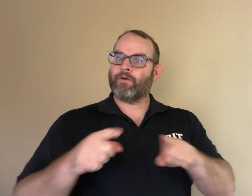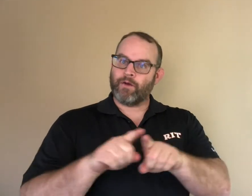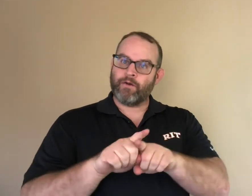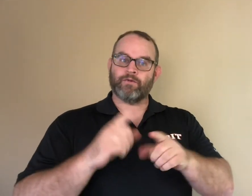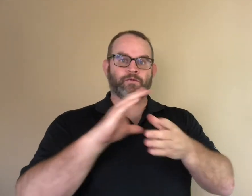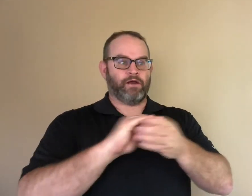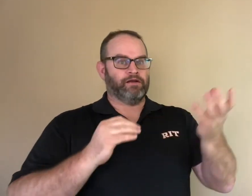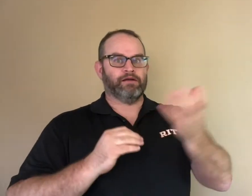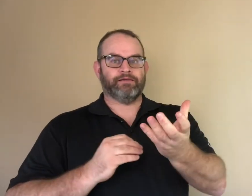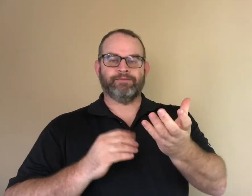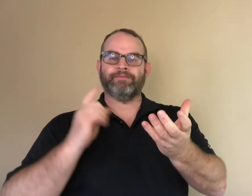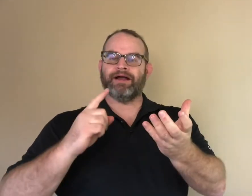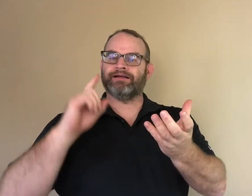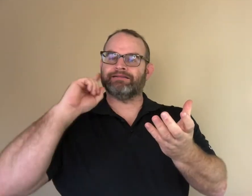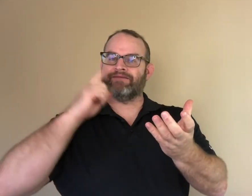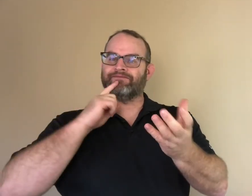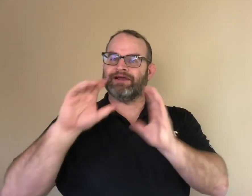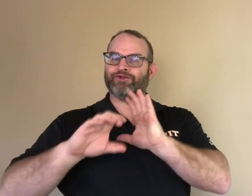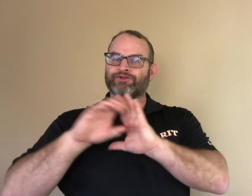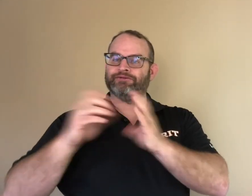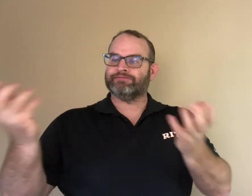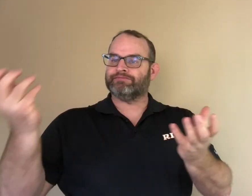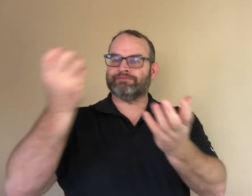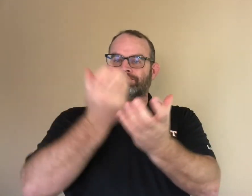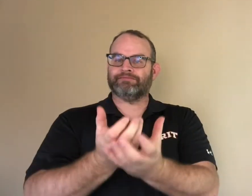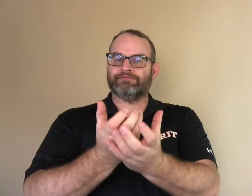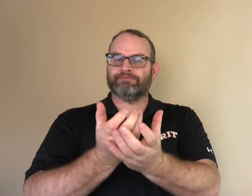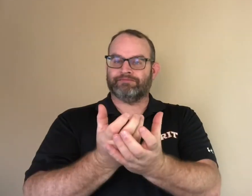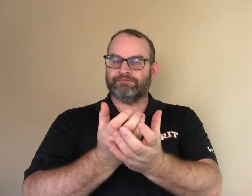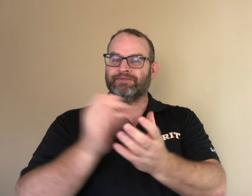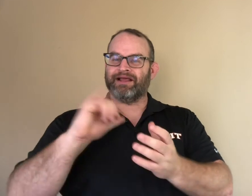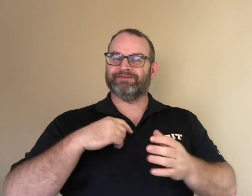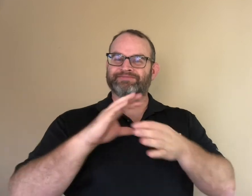As mentioned earlier, we can merge STEM and deaf experience/character for story development.